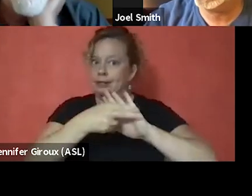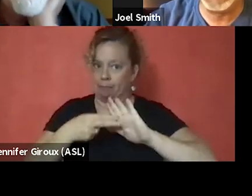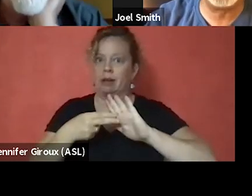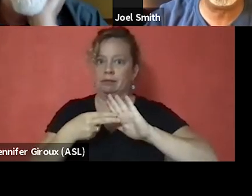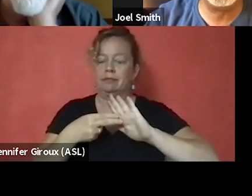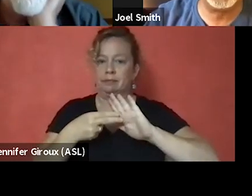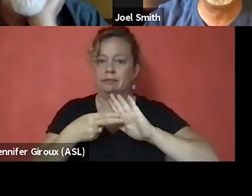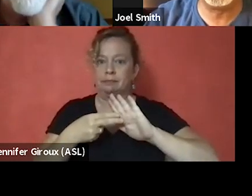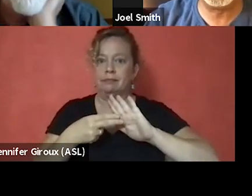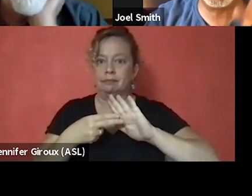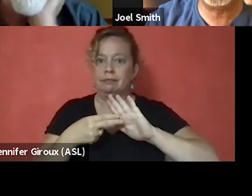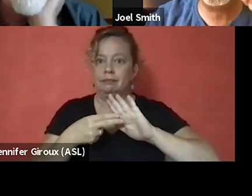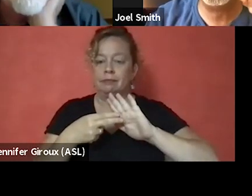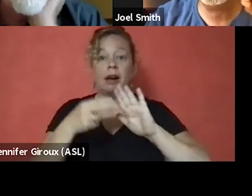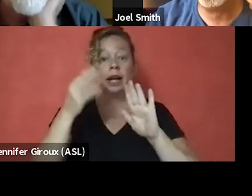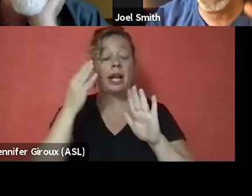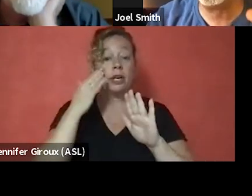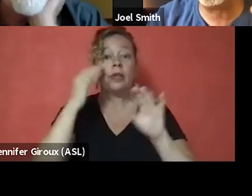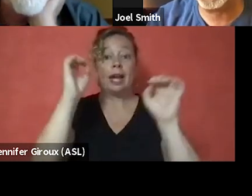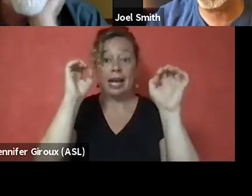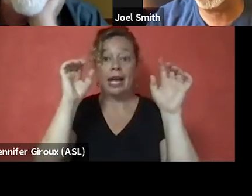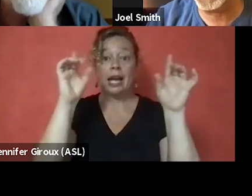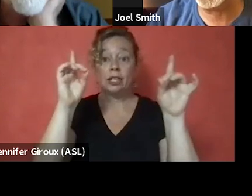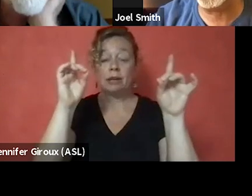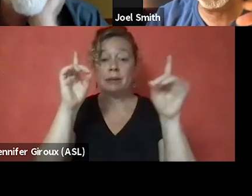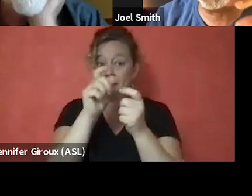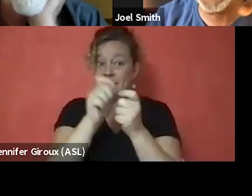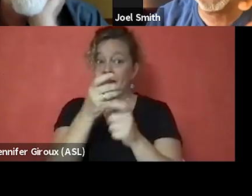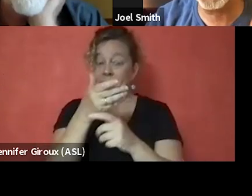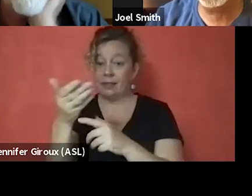And I do know that education about the particular things that we're discussing,